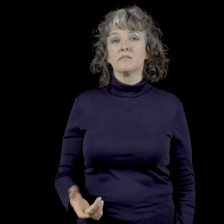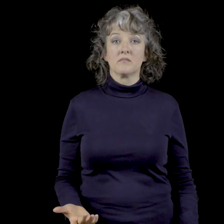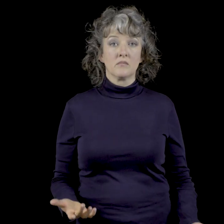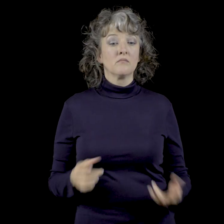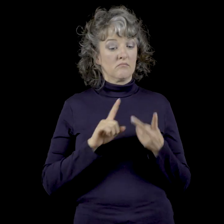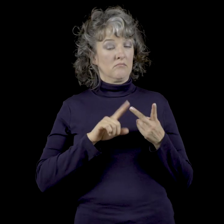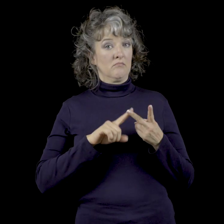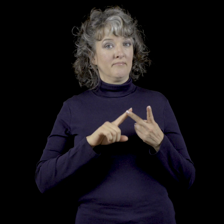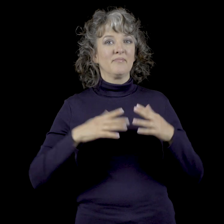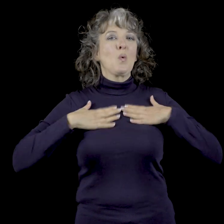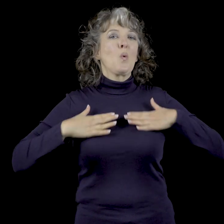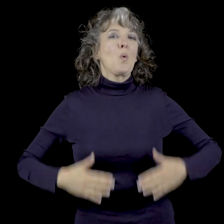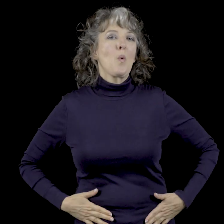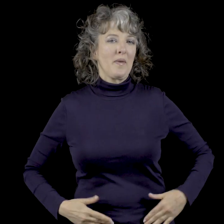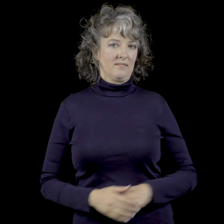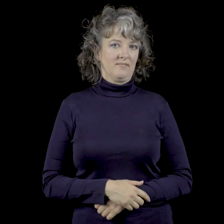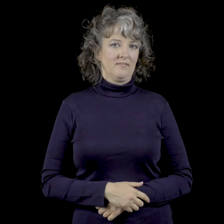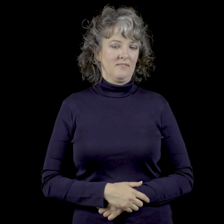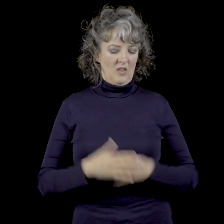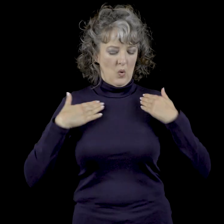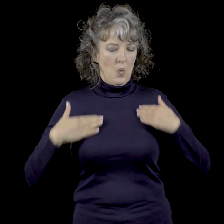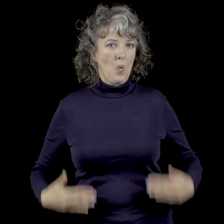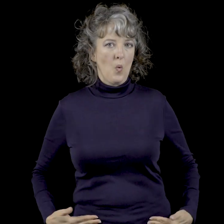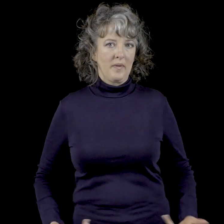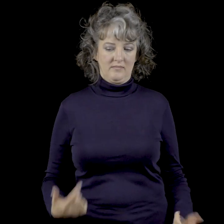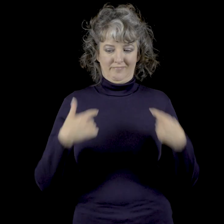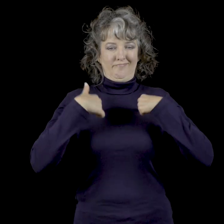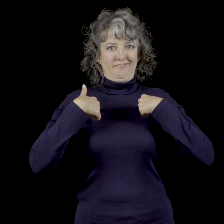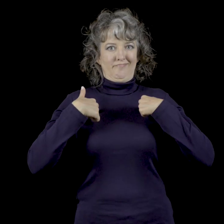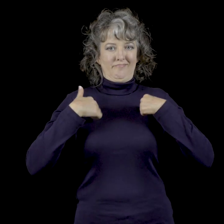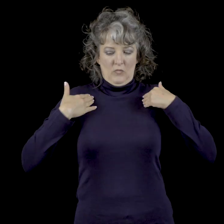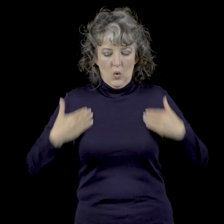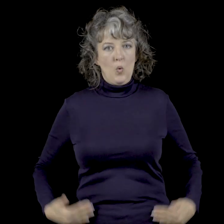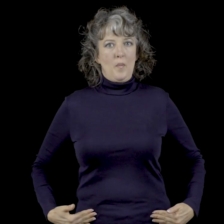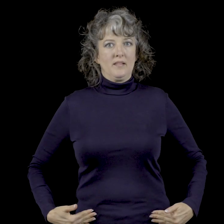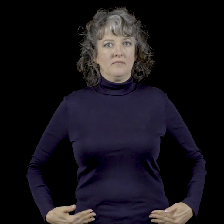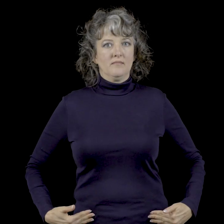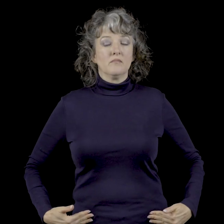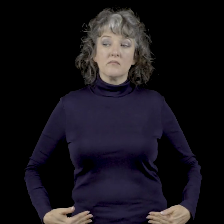Another sign for human. Body I am a human.